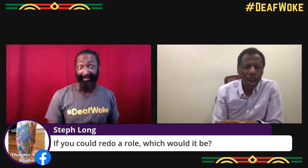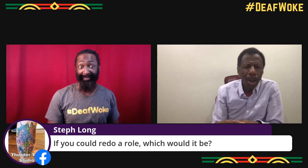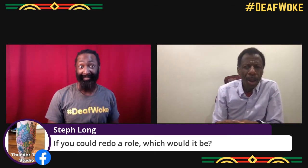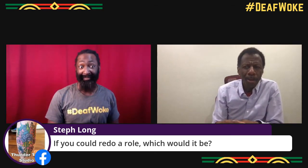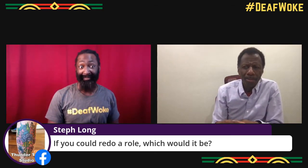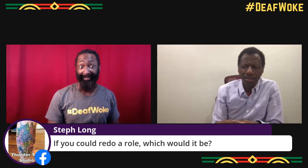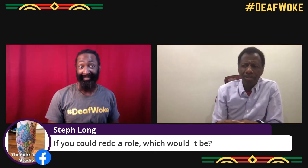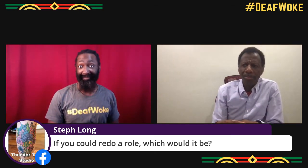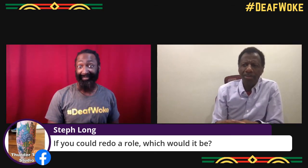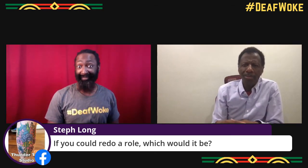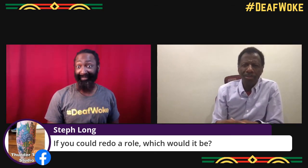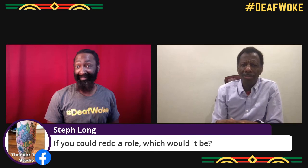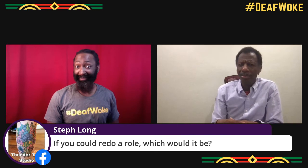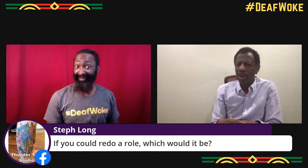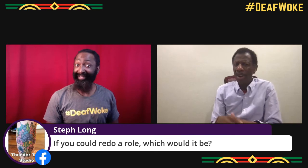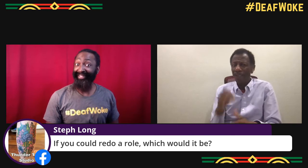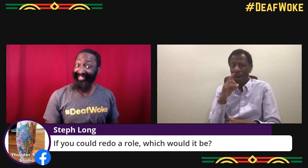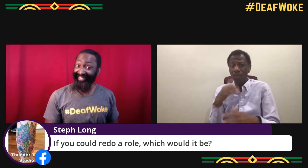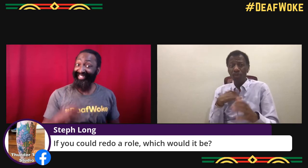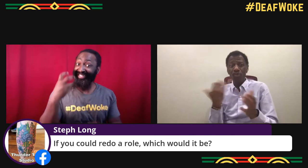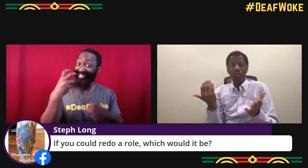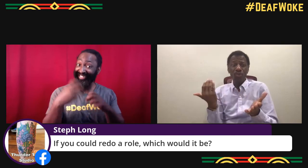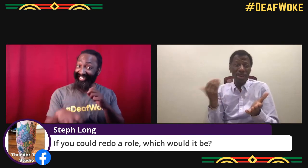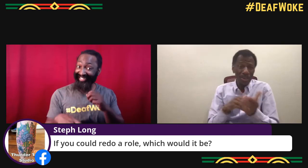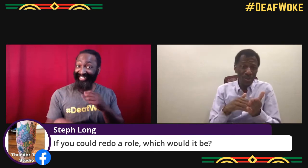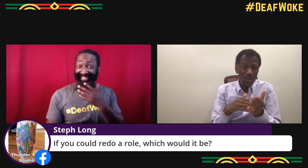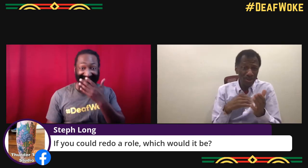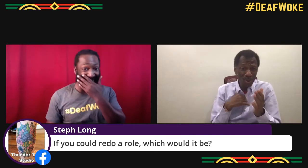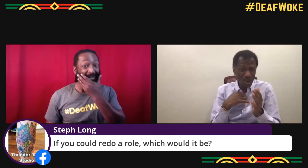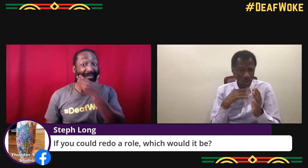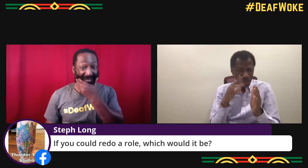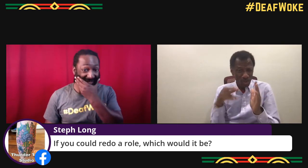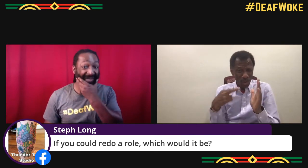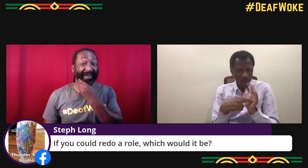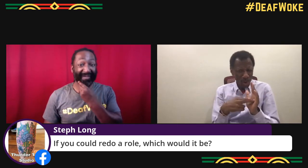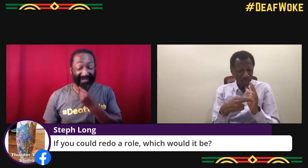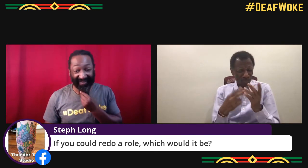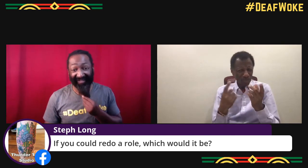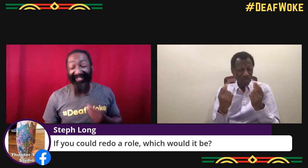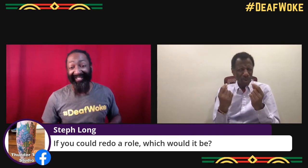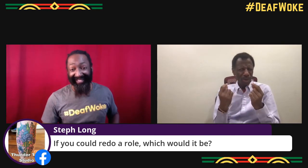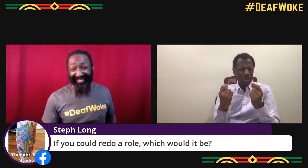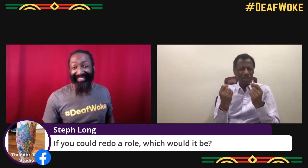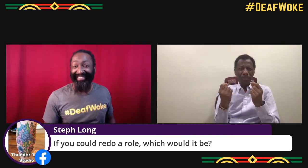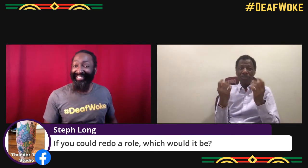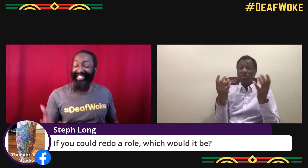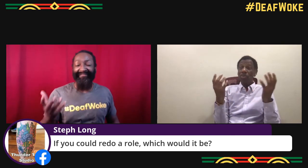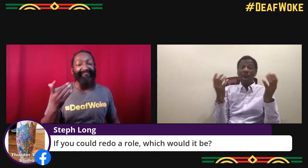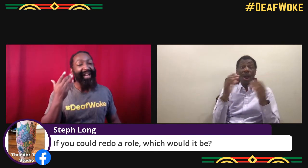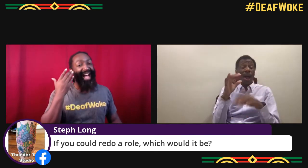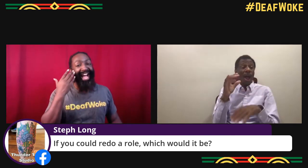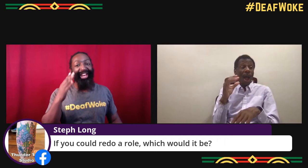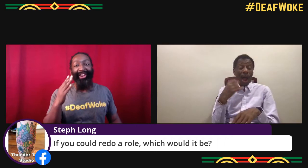If you could redo a role, what would it be? So redo a role for what?